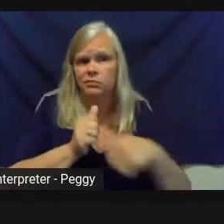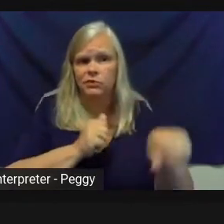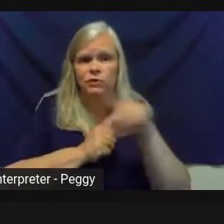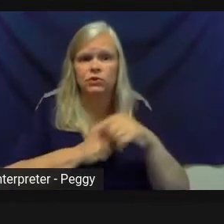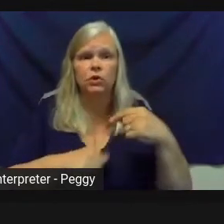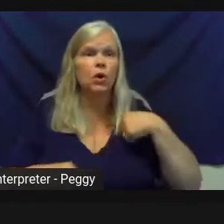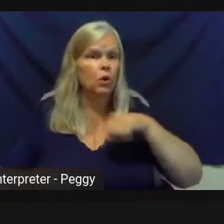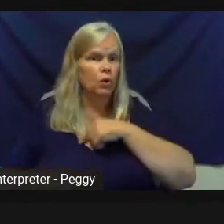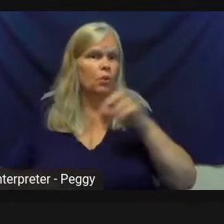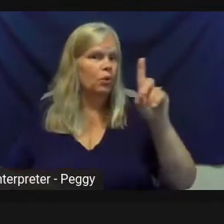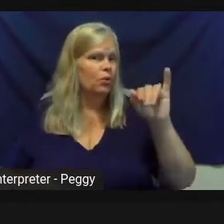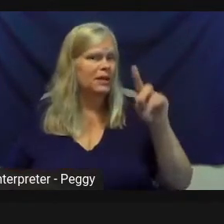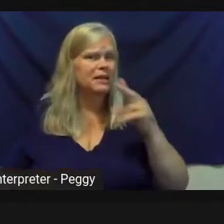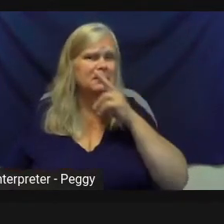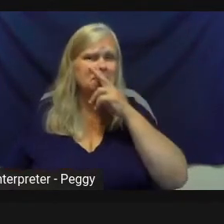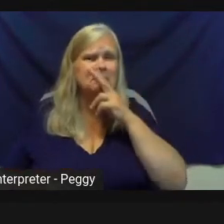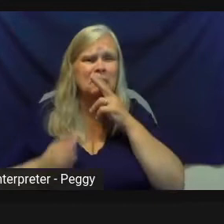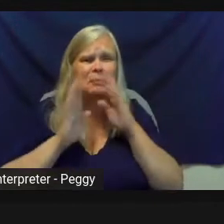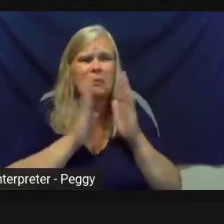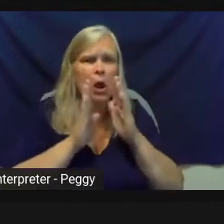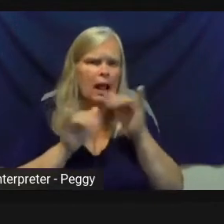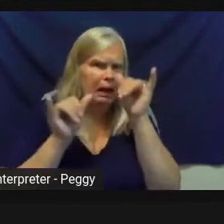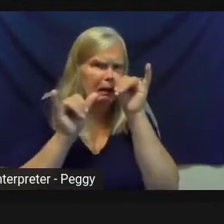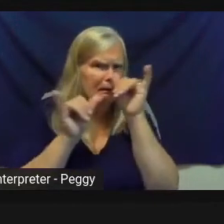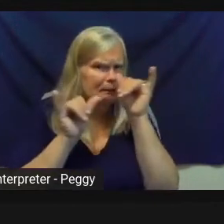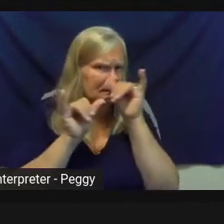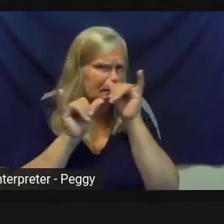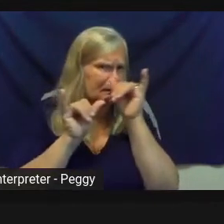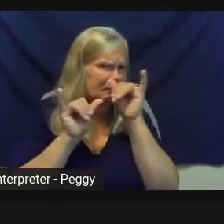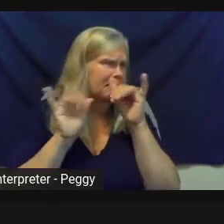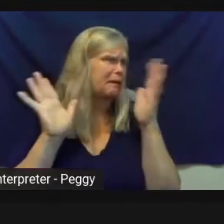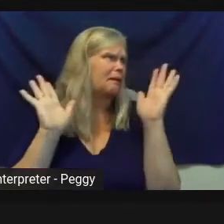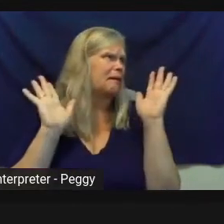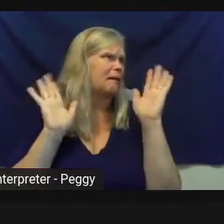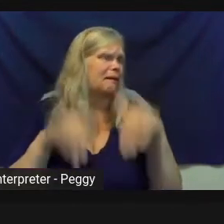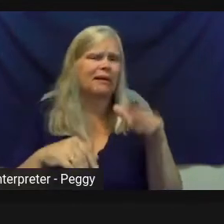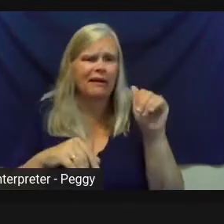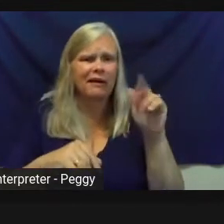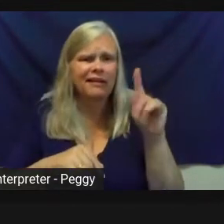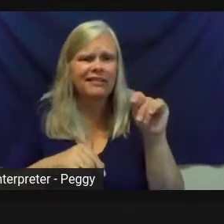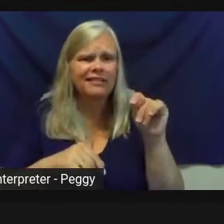really tiny and kind of hilariously simple projects with a public art-- I mean, sorry, with a public health